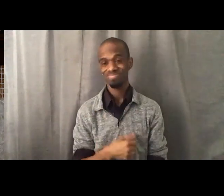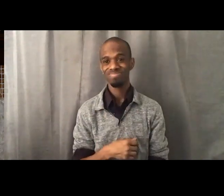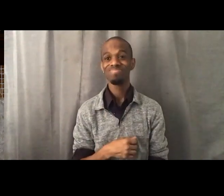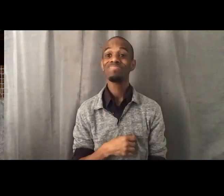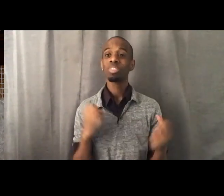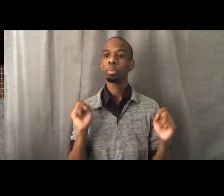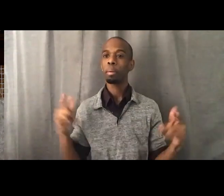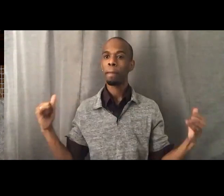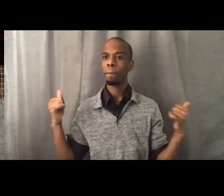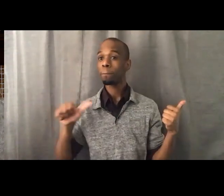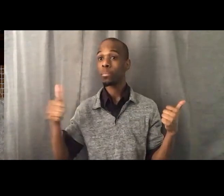What's one thing you're gonna do?